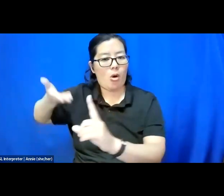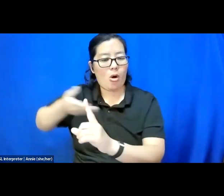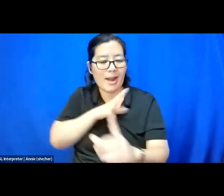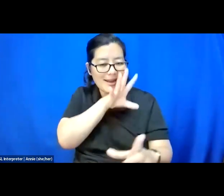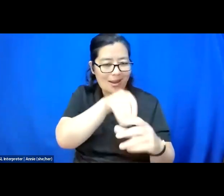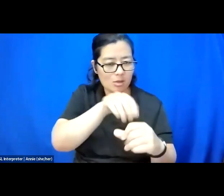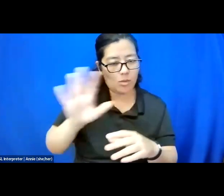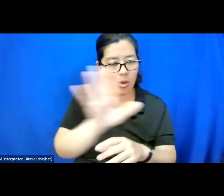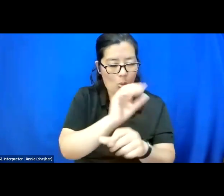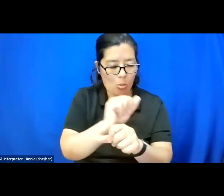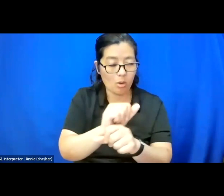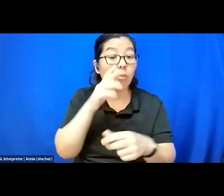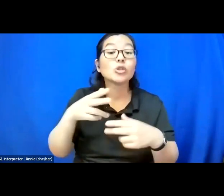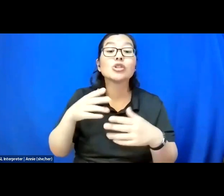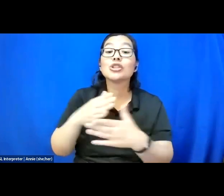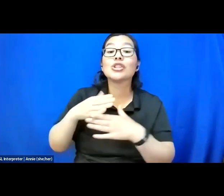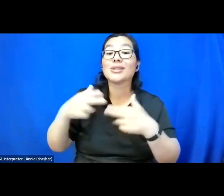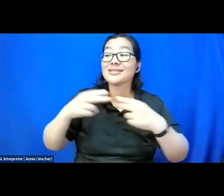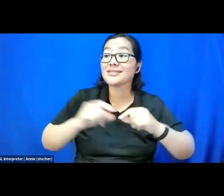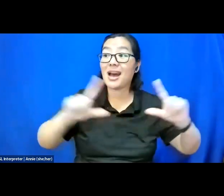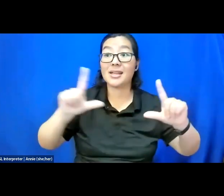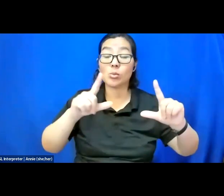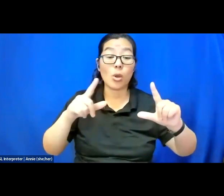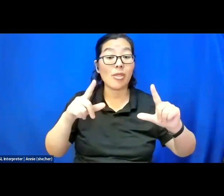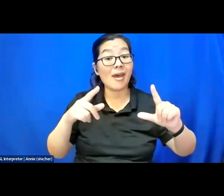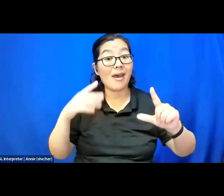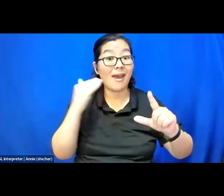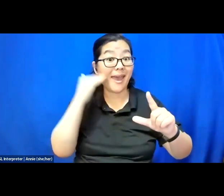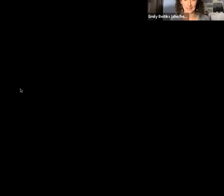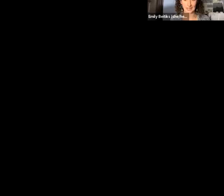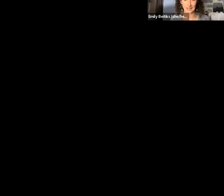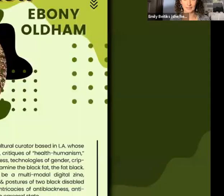I'll be sharing slides with headshots and we'll describe the alt text of the fellows who are not present today.